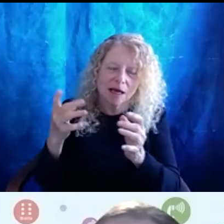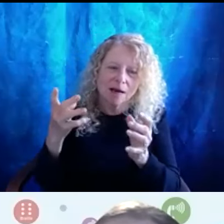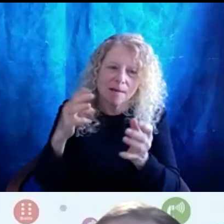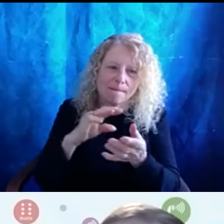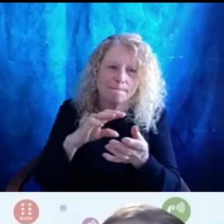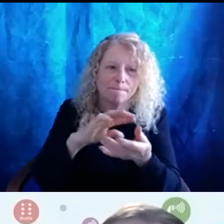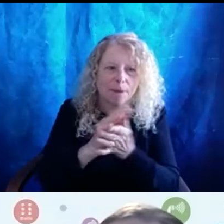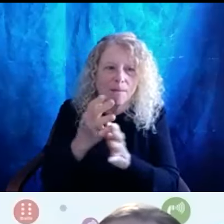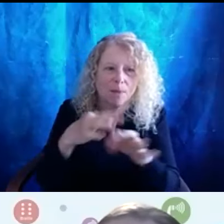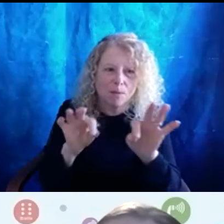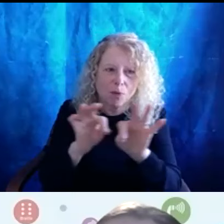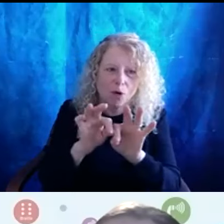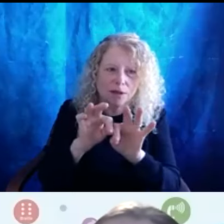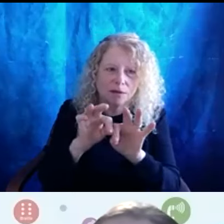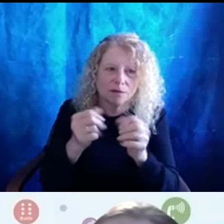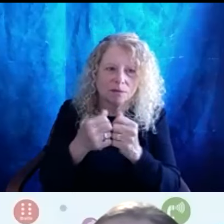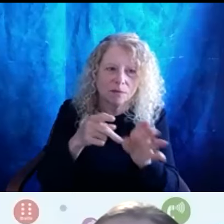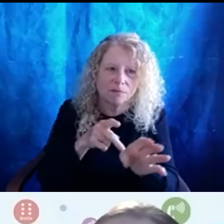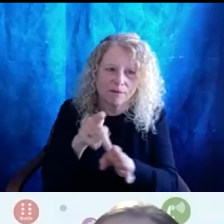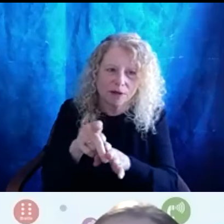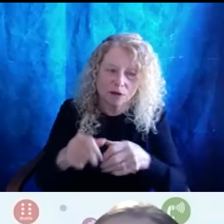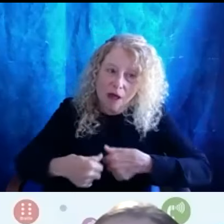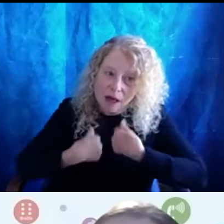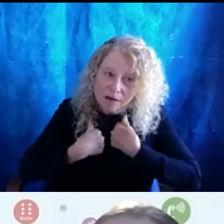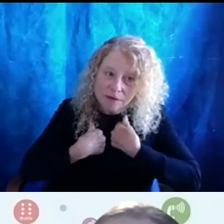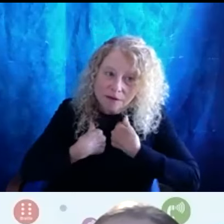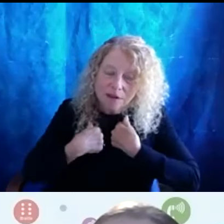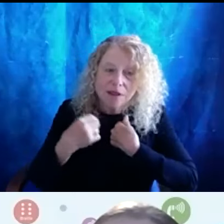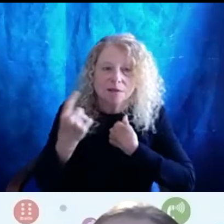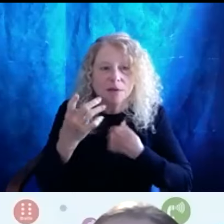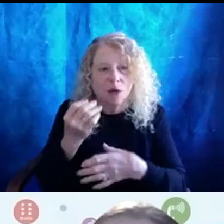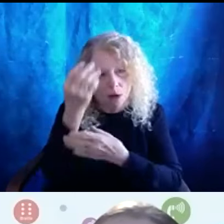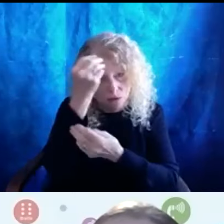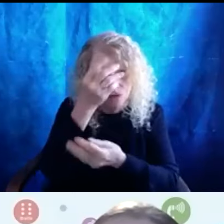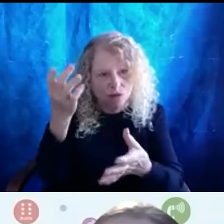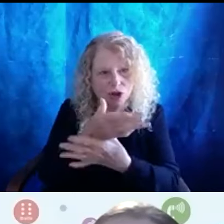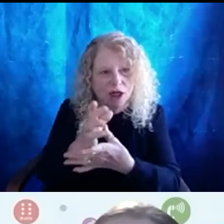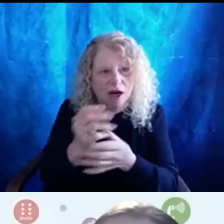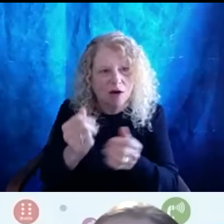And I think the one thing that I want to share in the space with folks is